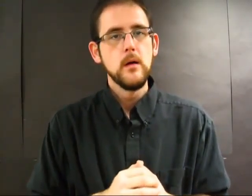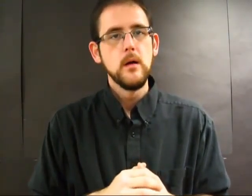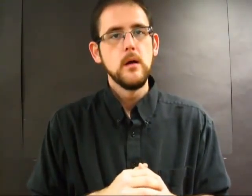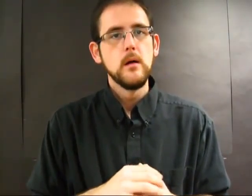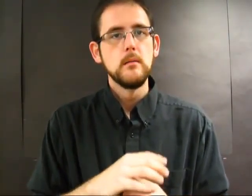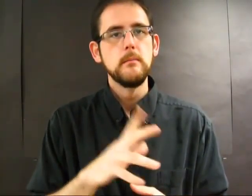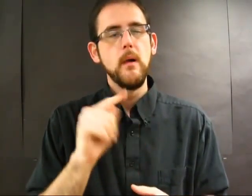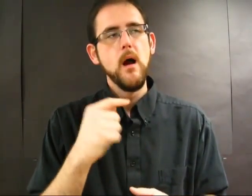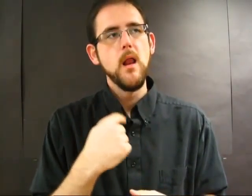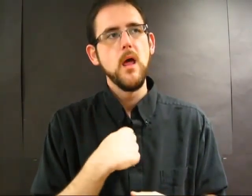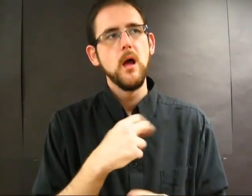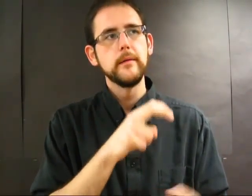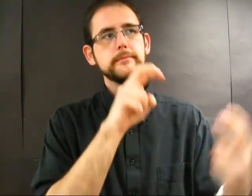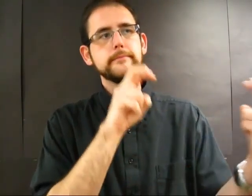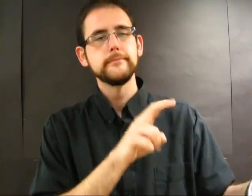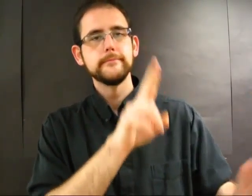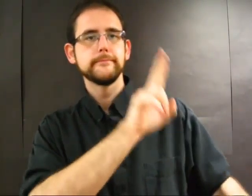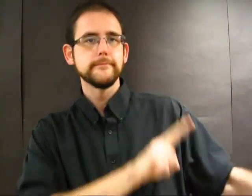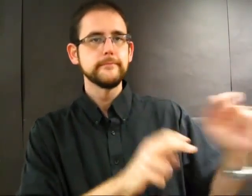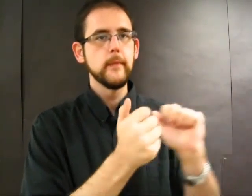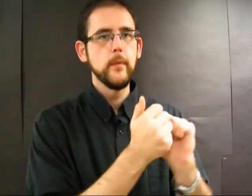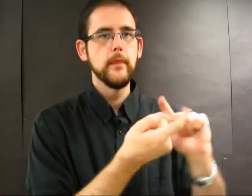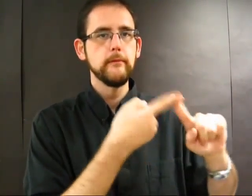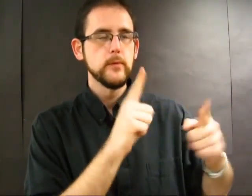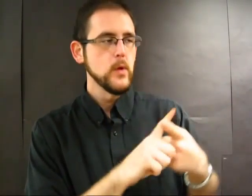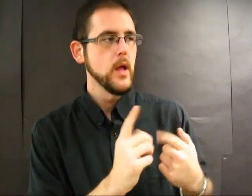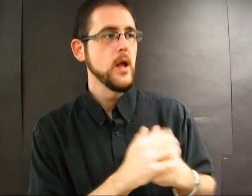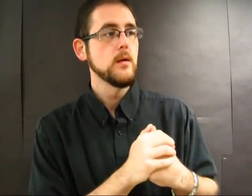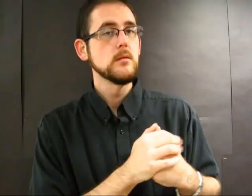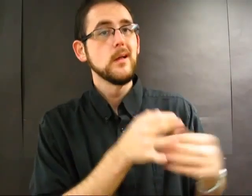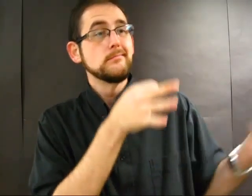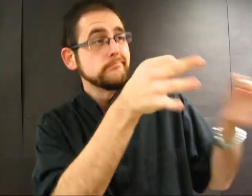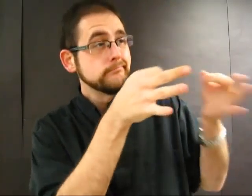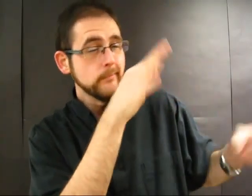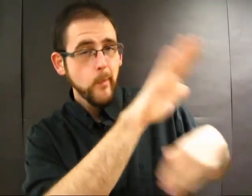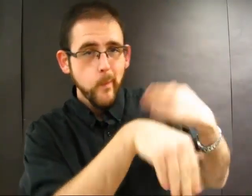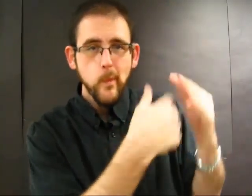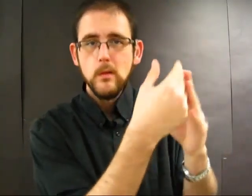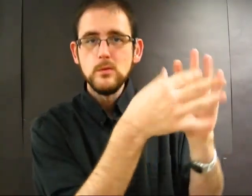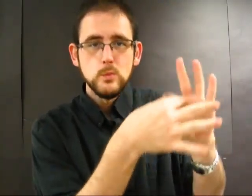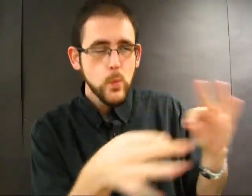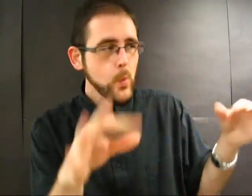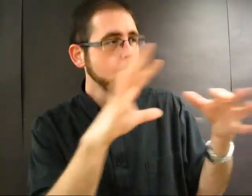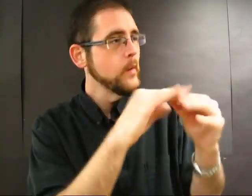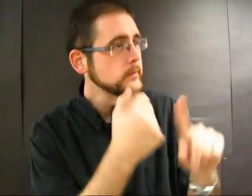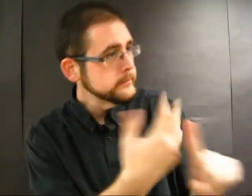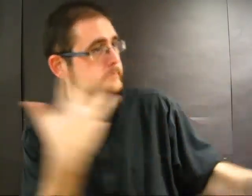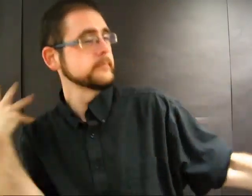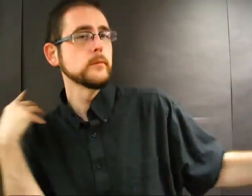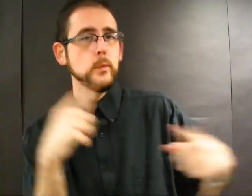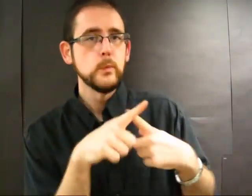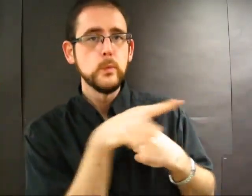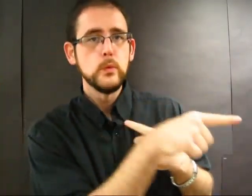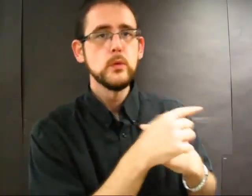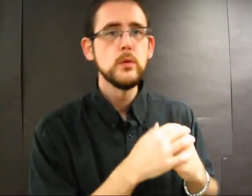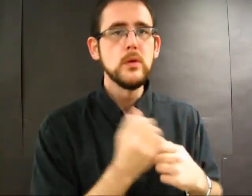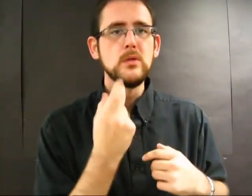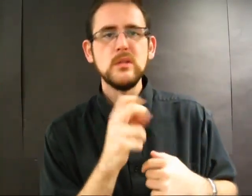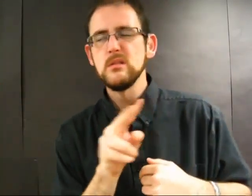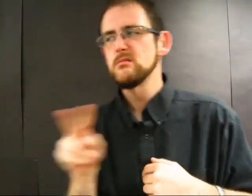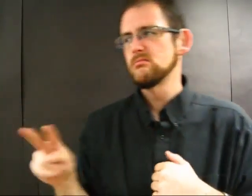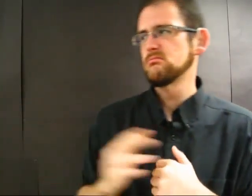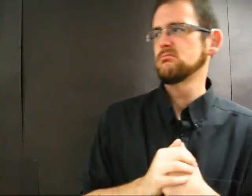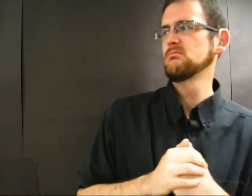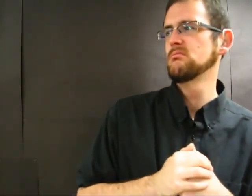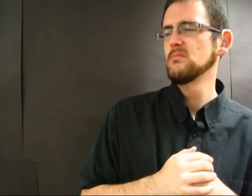But when I sat down with a friend and told her about the book and its story, she said